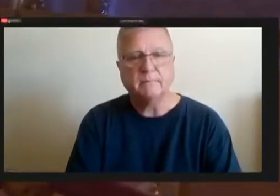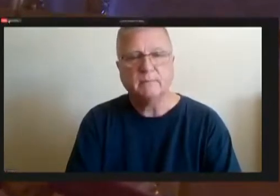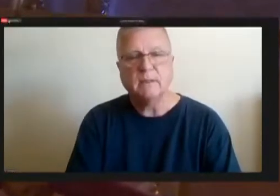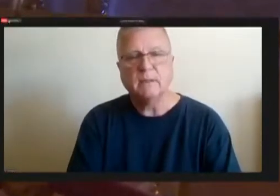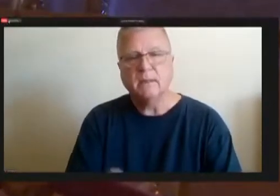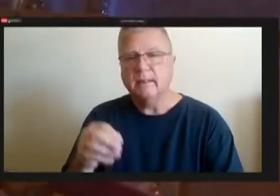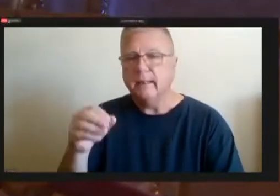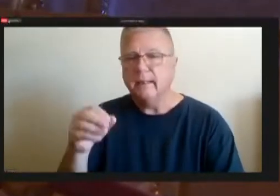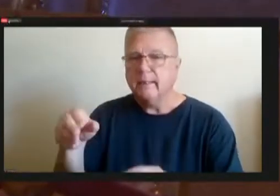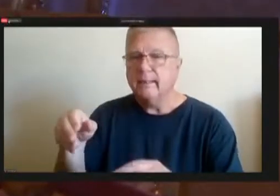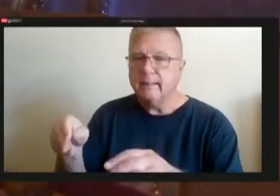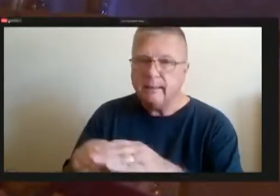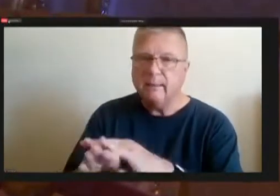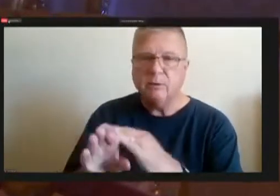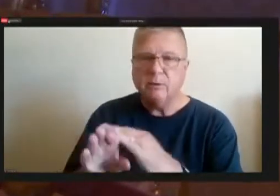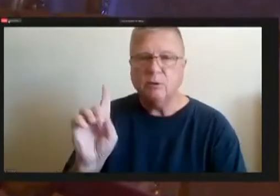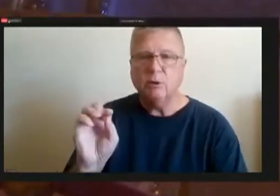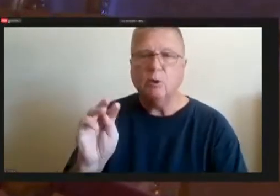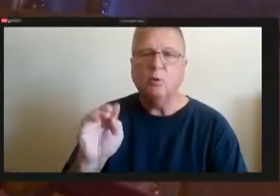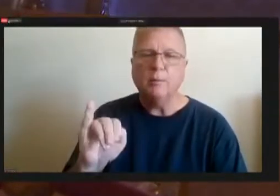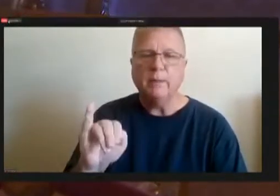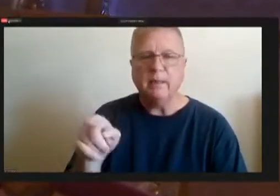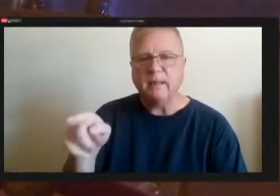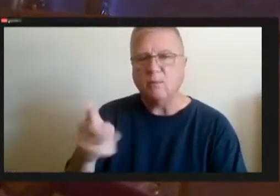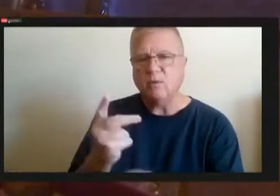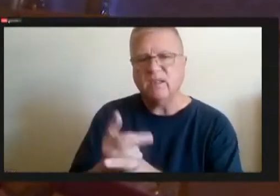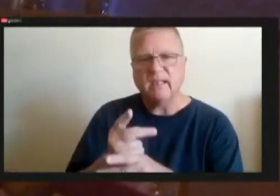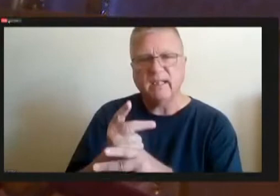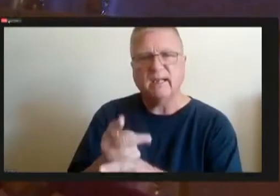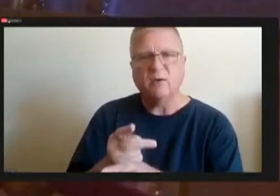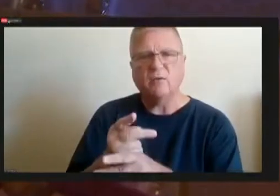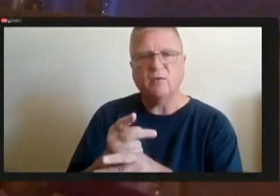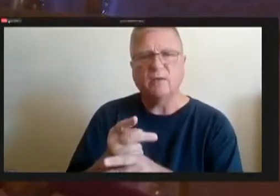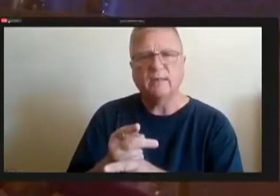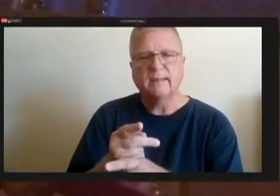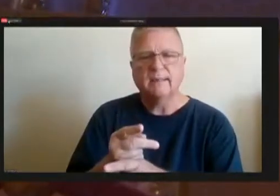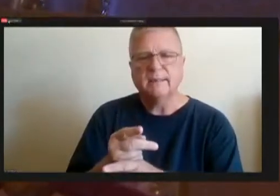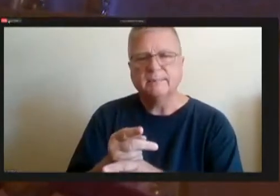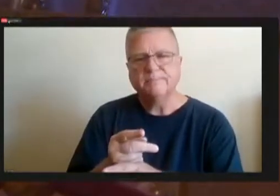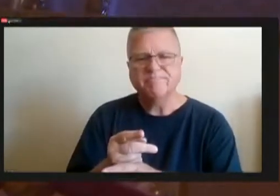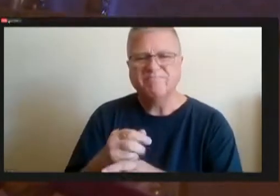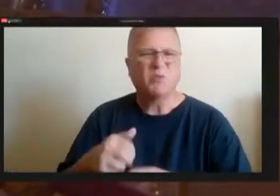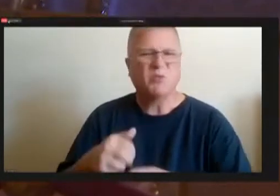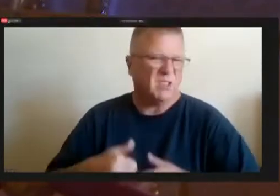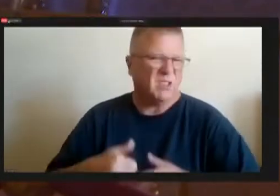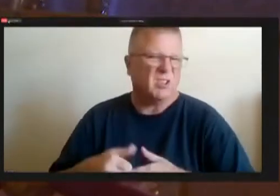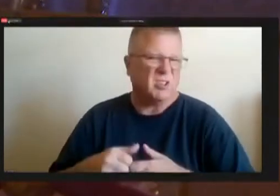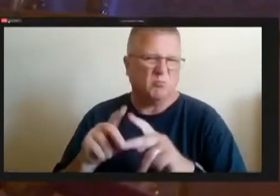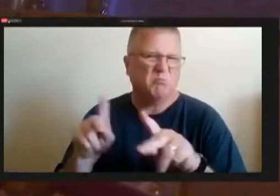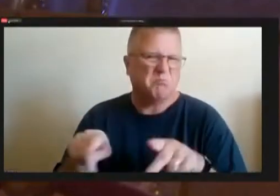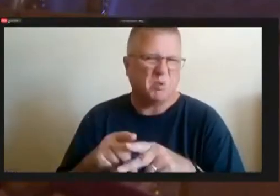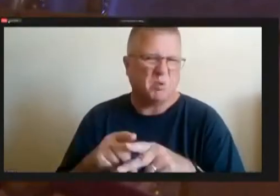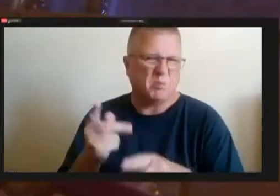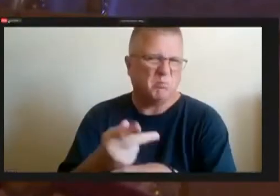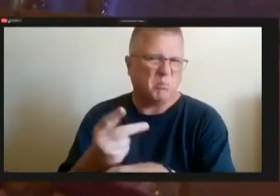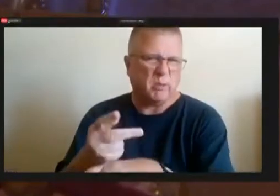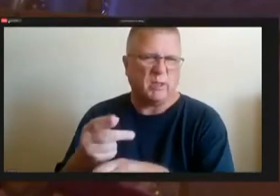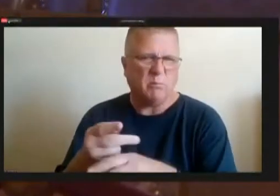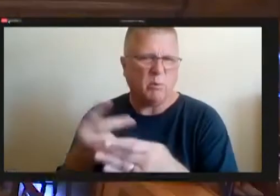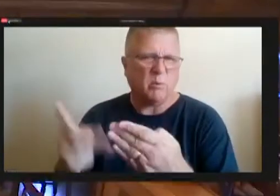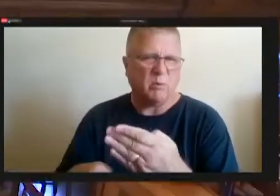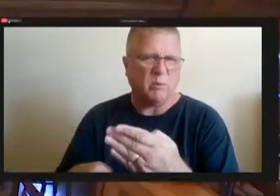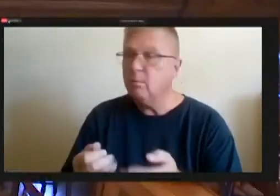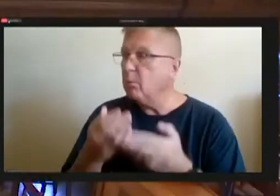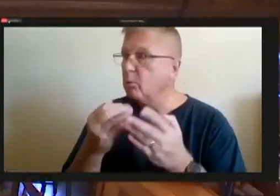This is to help take care of the largest residential permit parking program, which I can bring